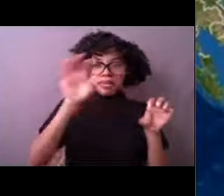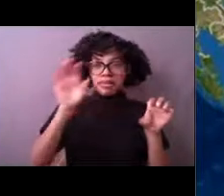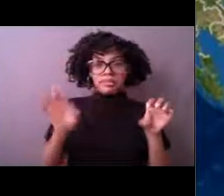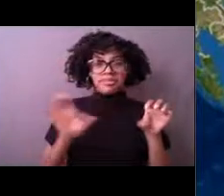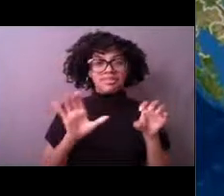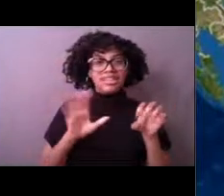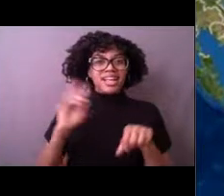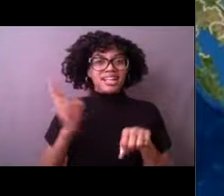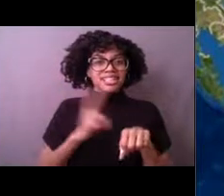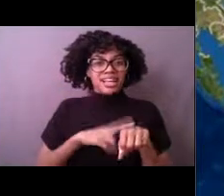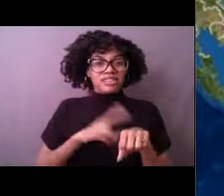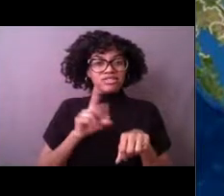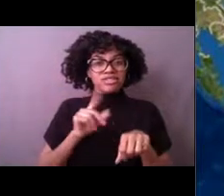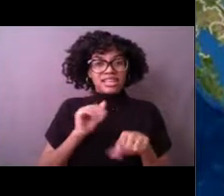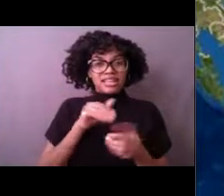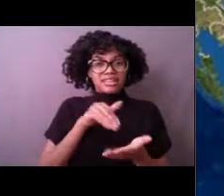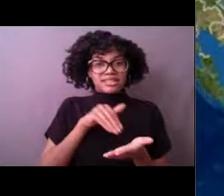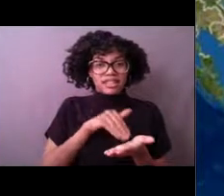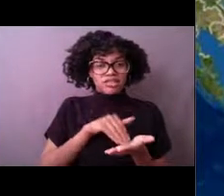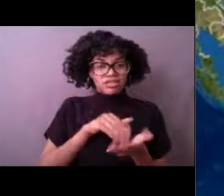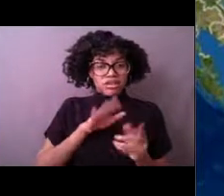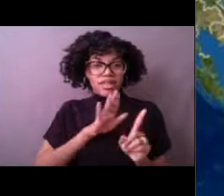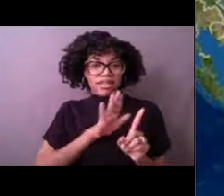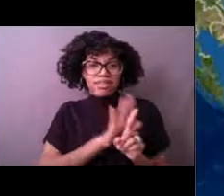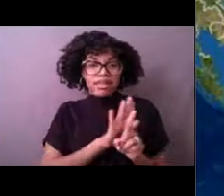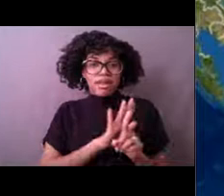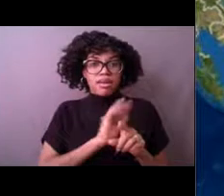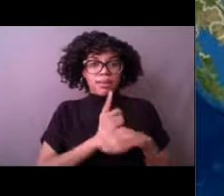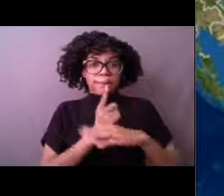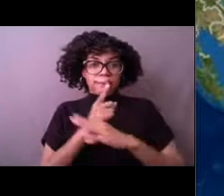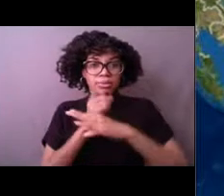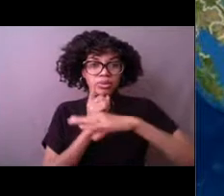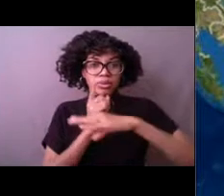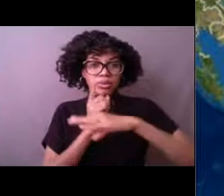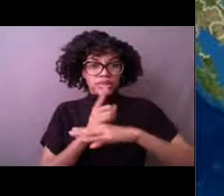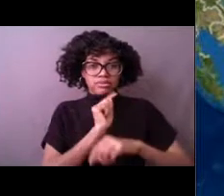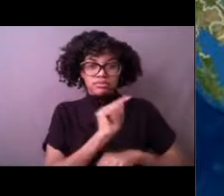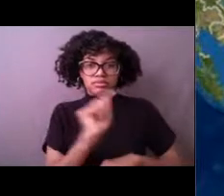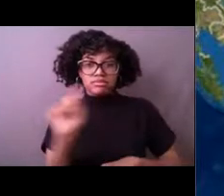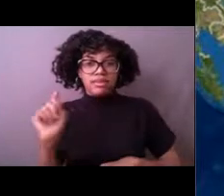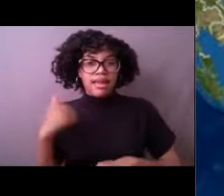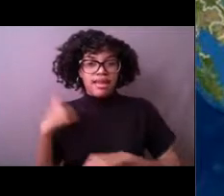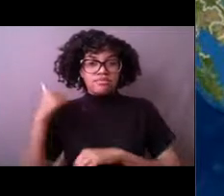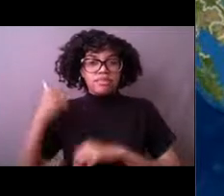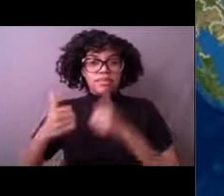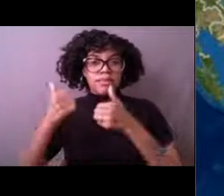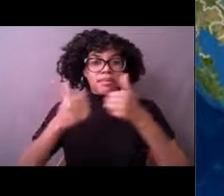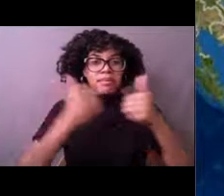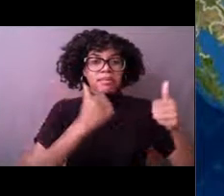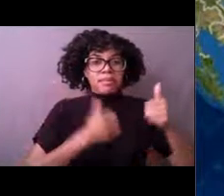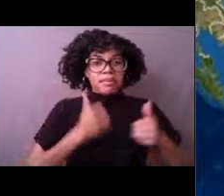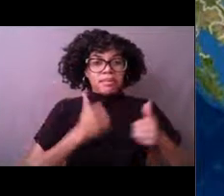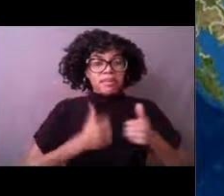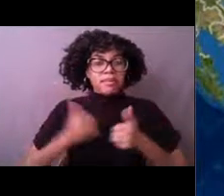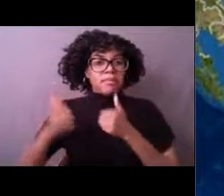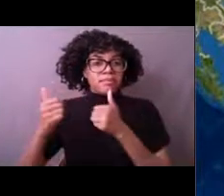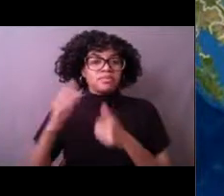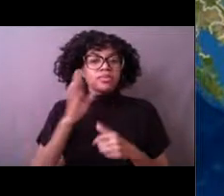Okay, and we'll take a look at the three major networks or three major types of buoys that we maintain.